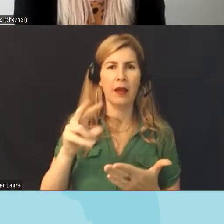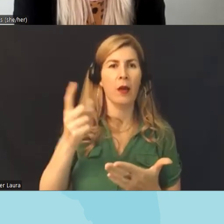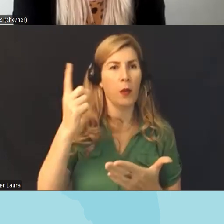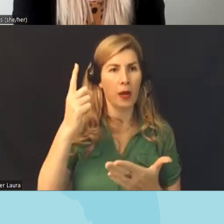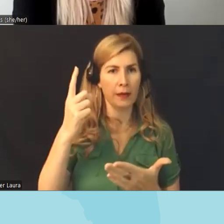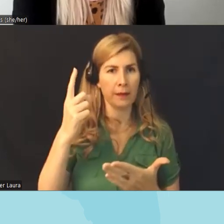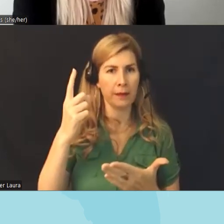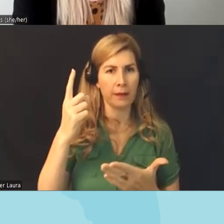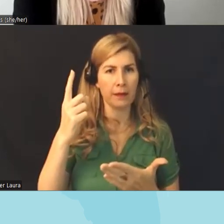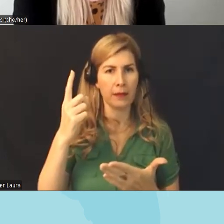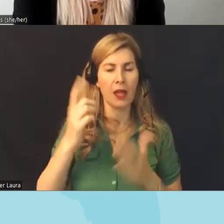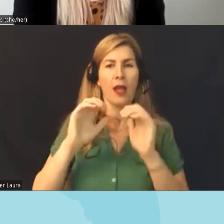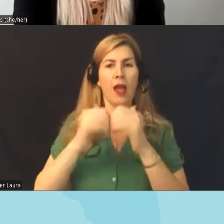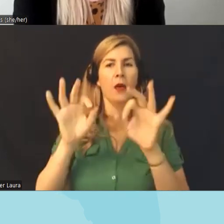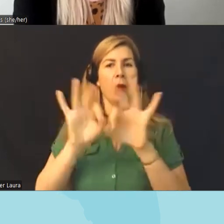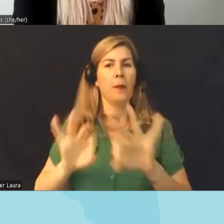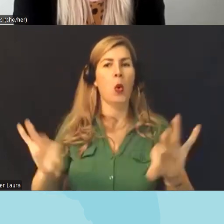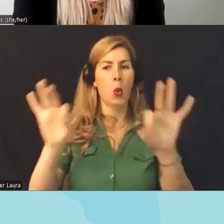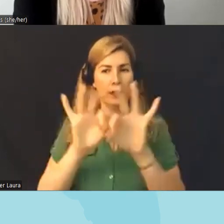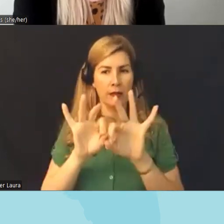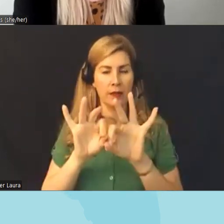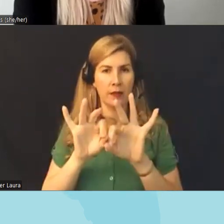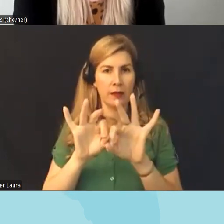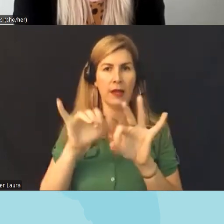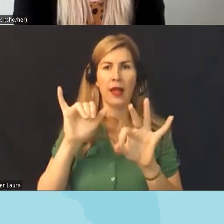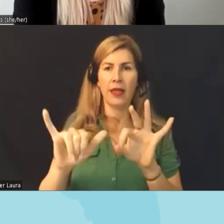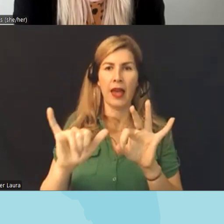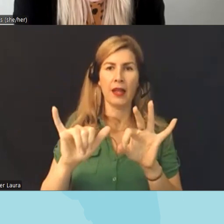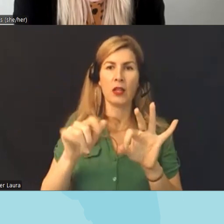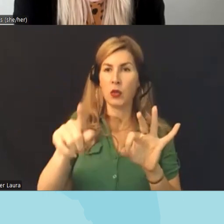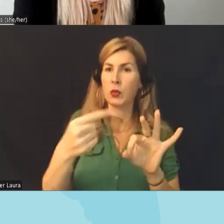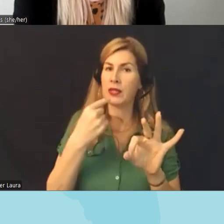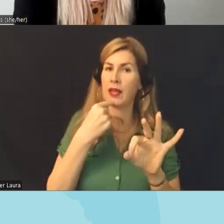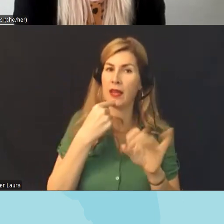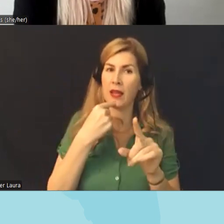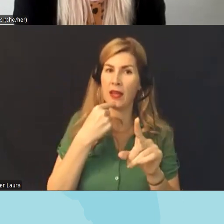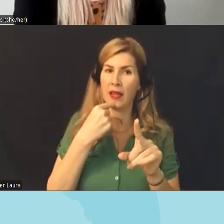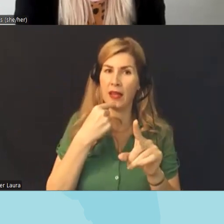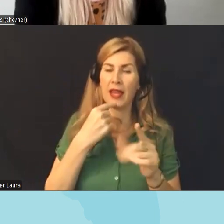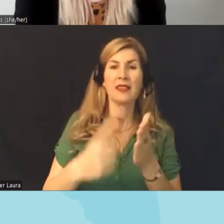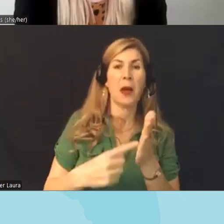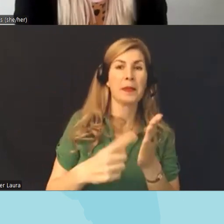is um how important the uh definitions are right a law can um sound good on its faith anyone I think